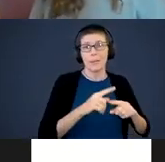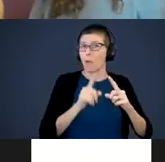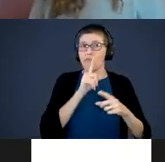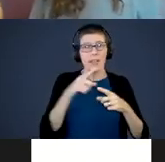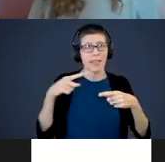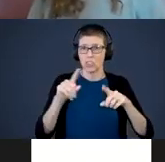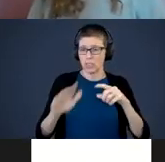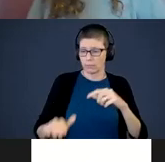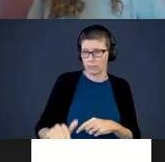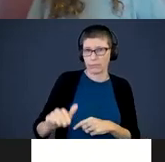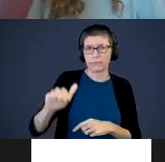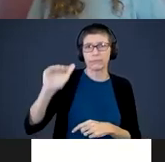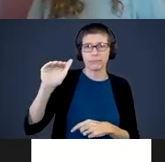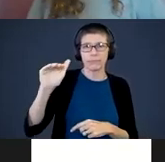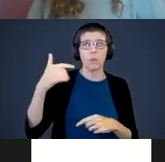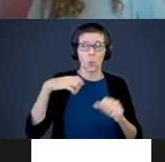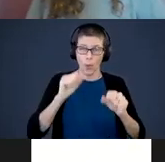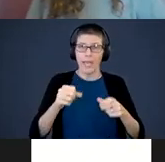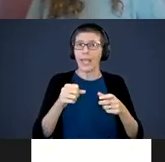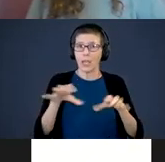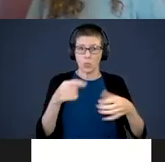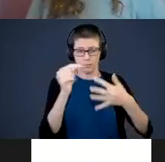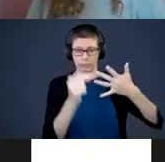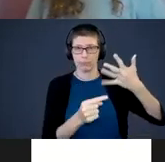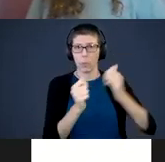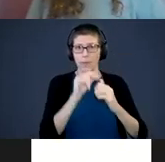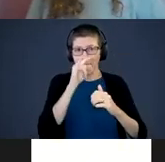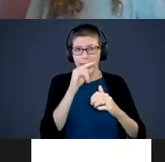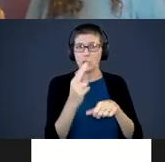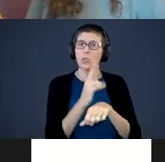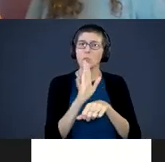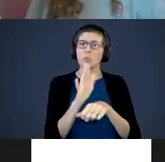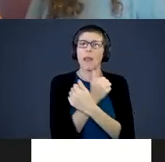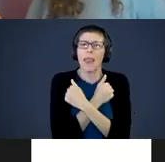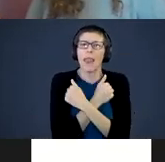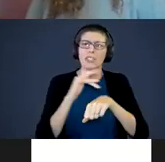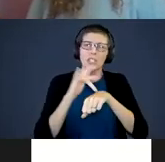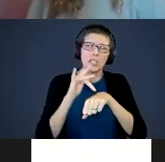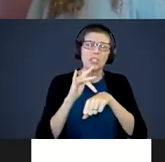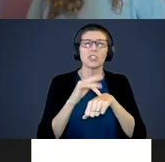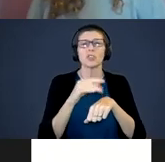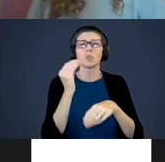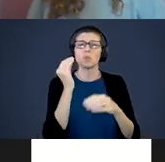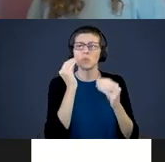these are things we can do with our kids. Use that loving touch, kisses. If you have a little one,